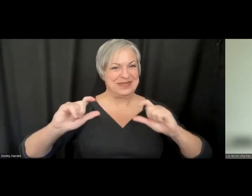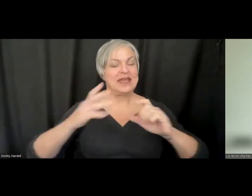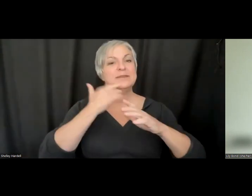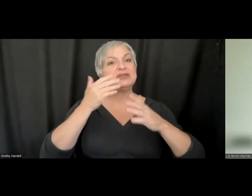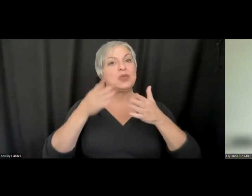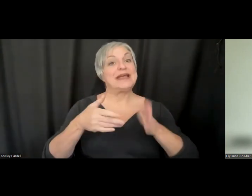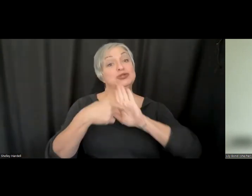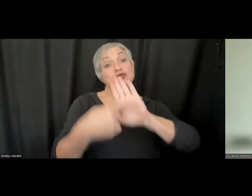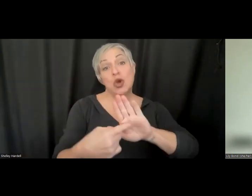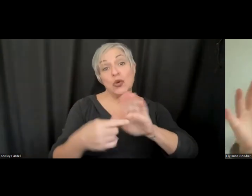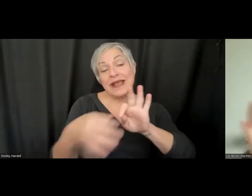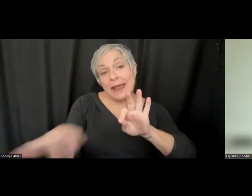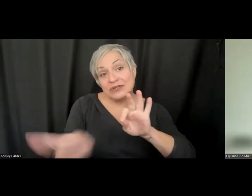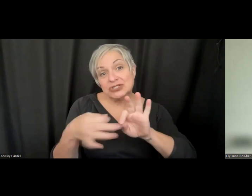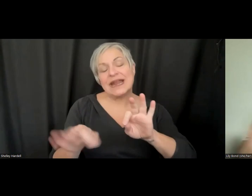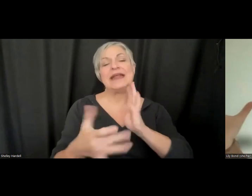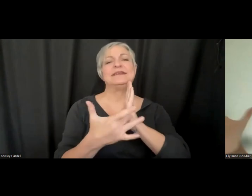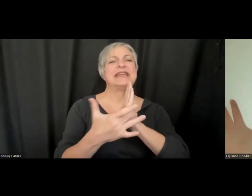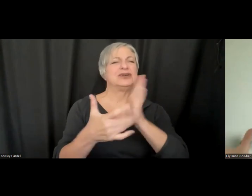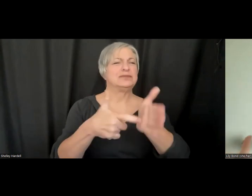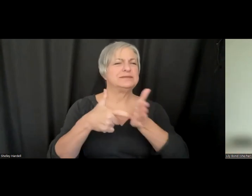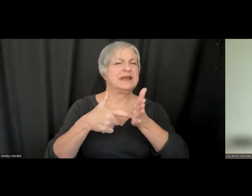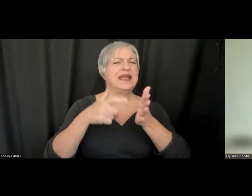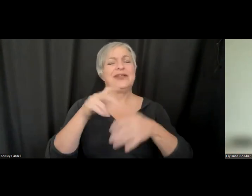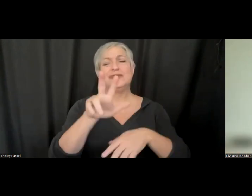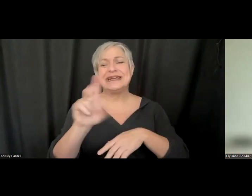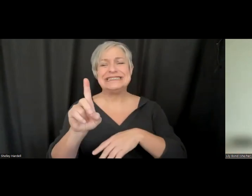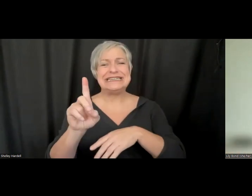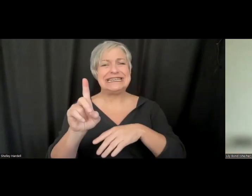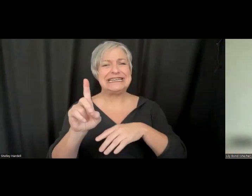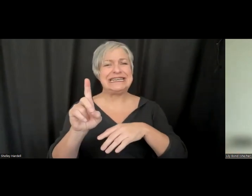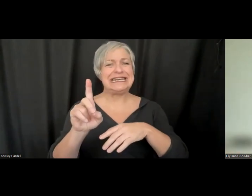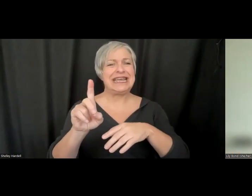technical specifications of 3D geographical location data, and